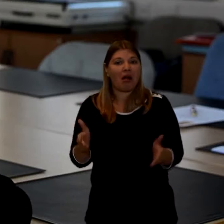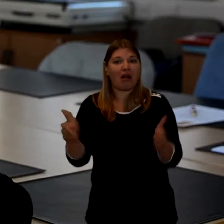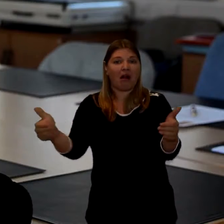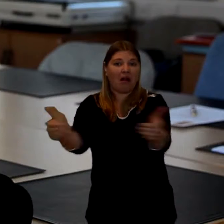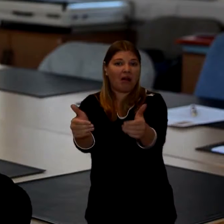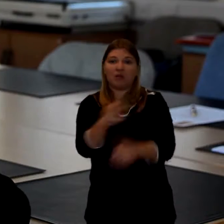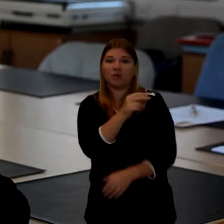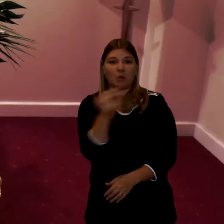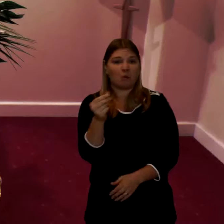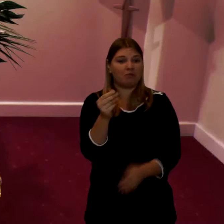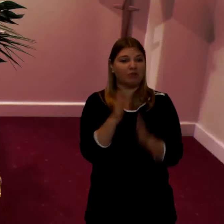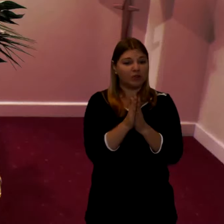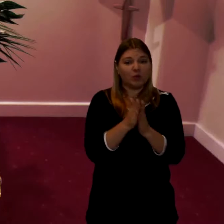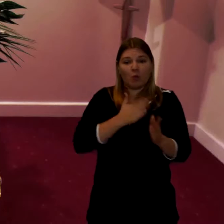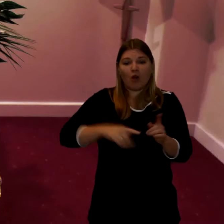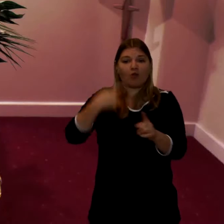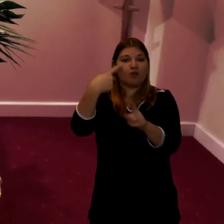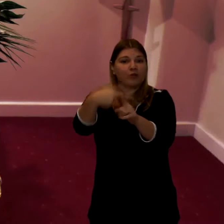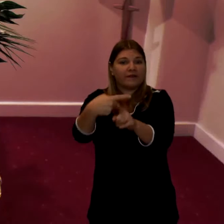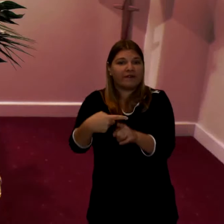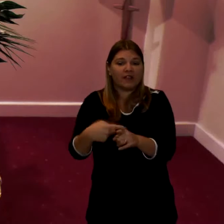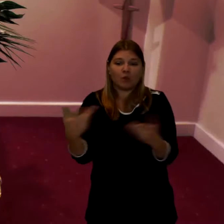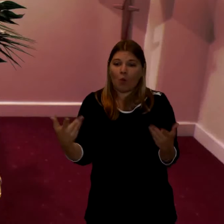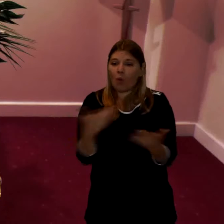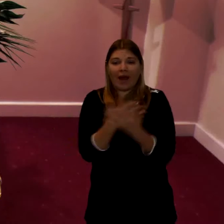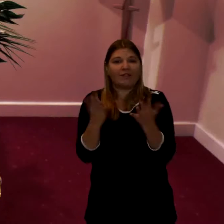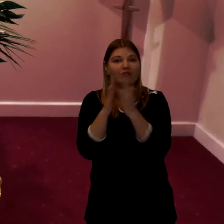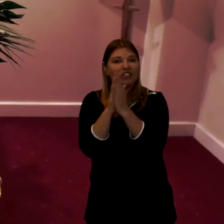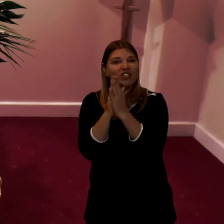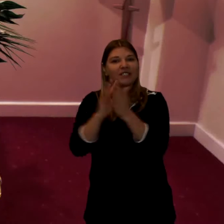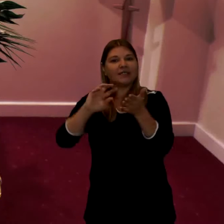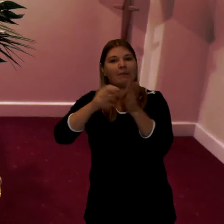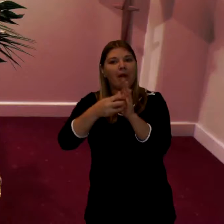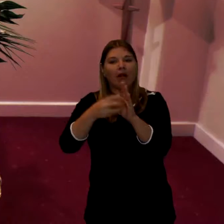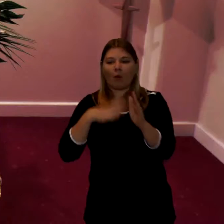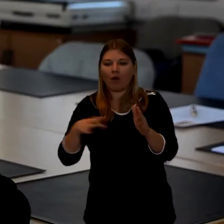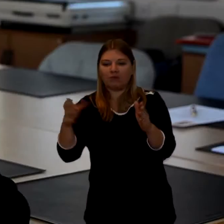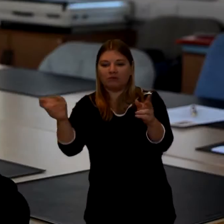would have crucifixes and some religious symbols Some would have caskets